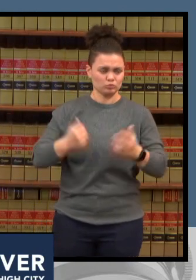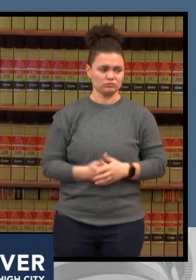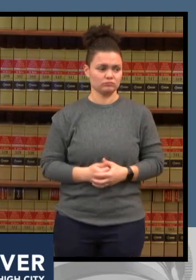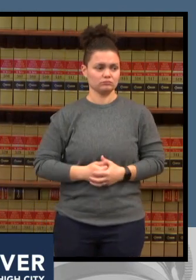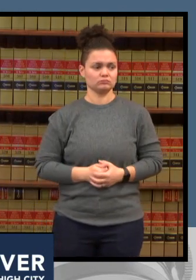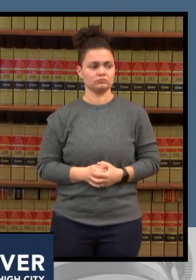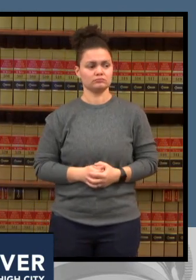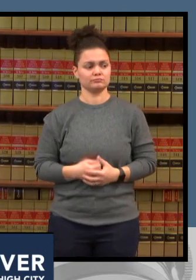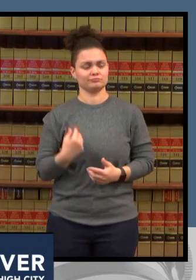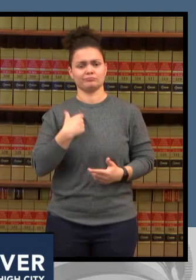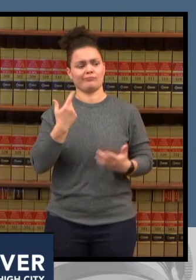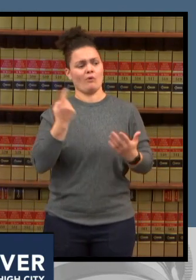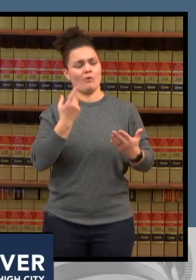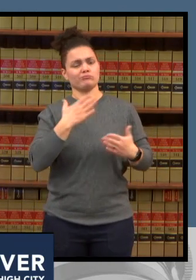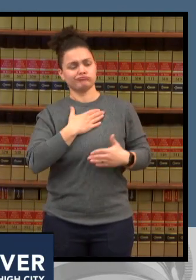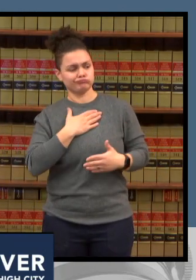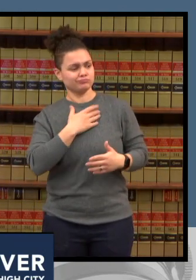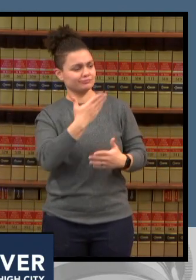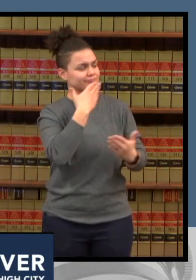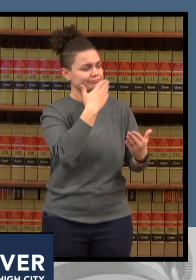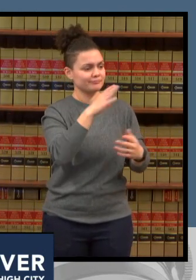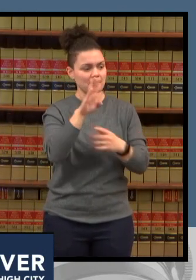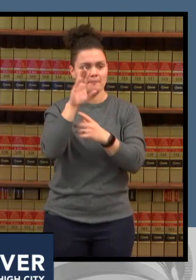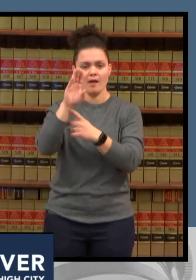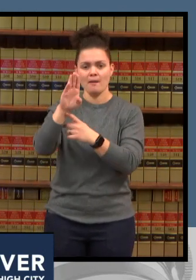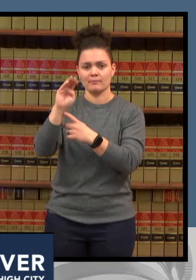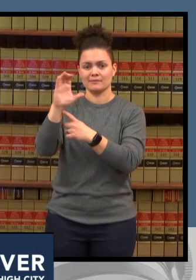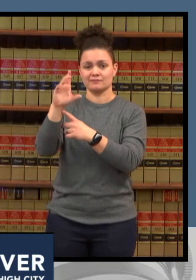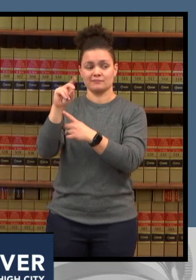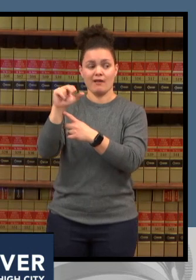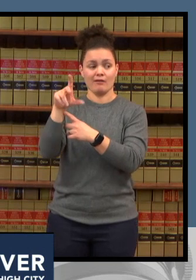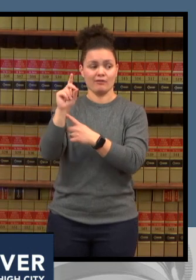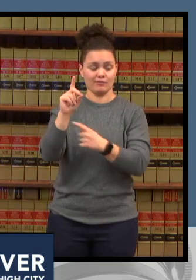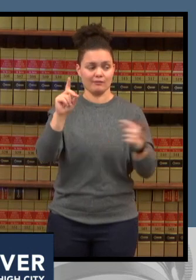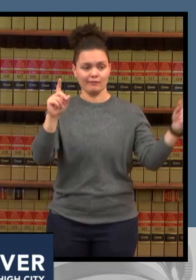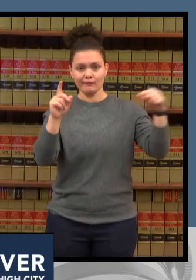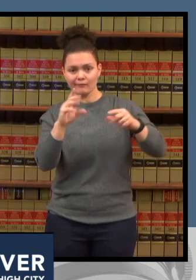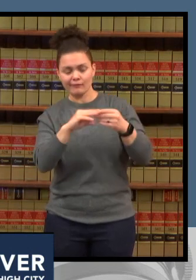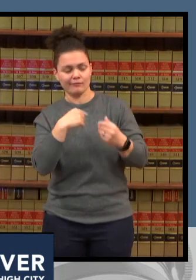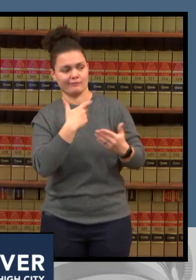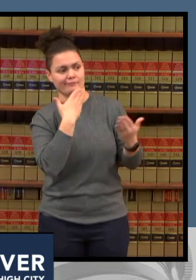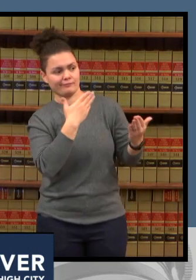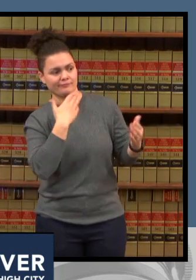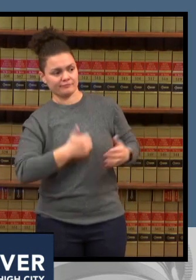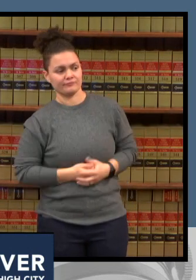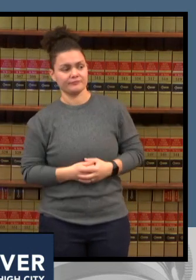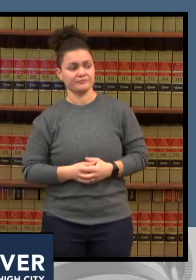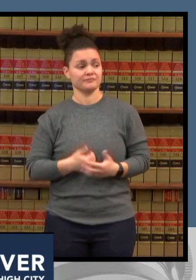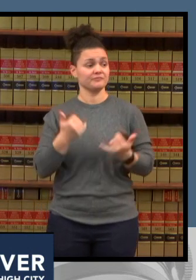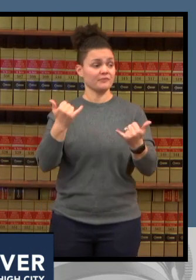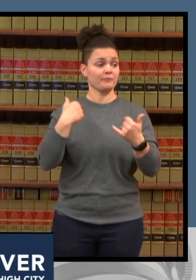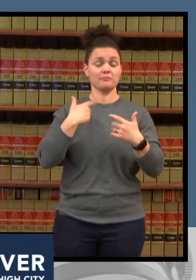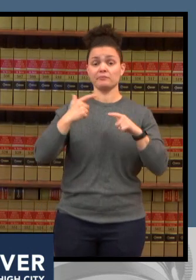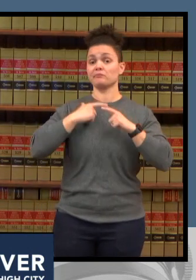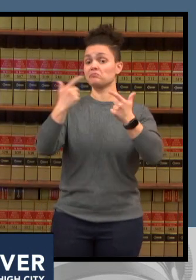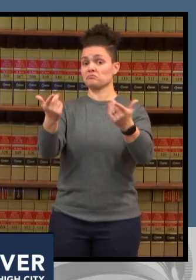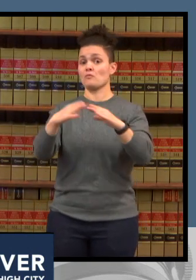uh bob mcdonnell and the other public health directors from around the region let's go ahead and open it up for q a right now and i'll turn up to the staff to lead us through it